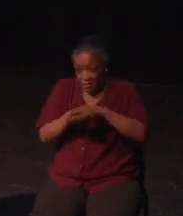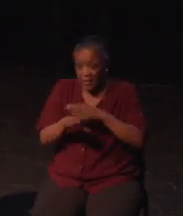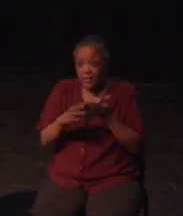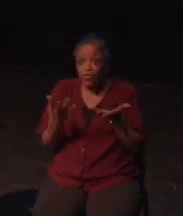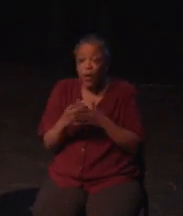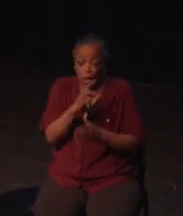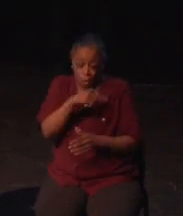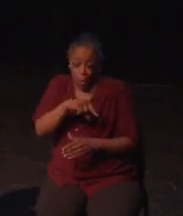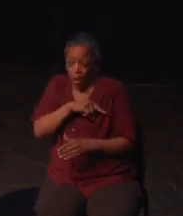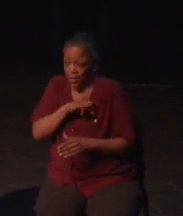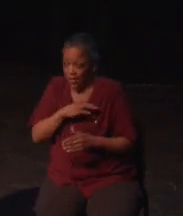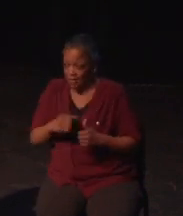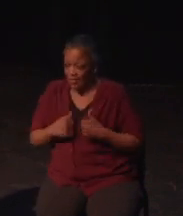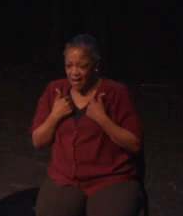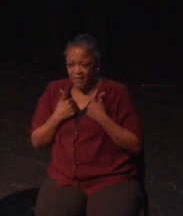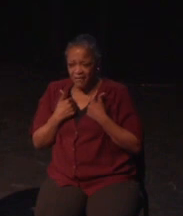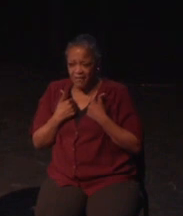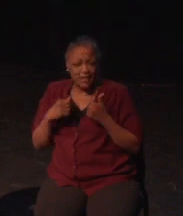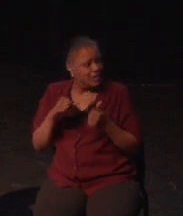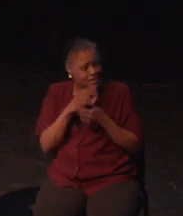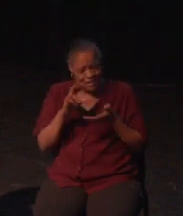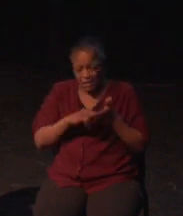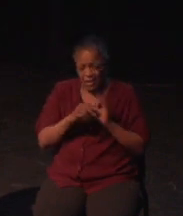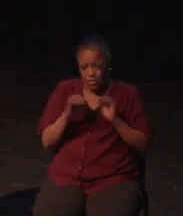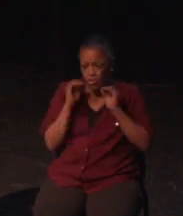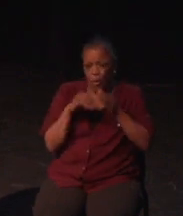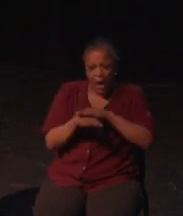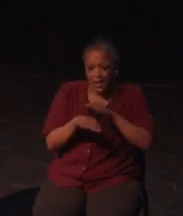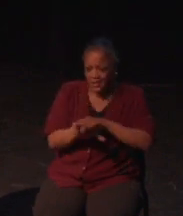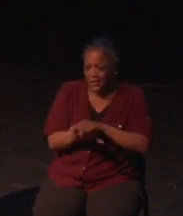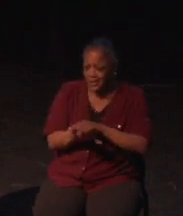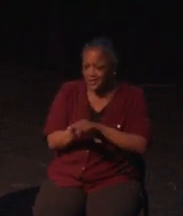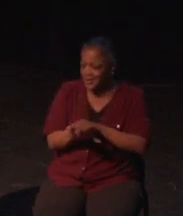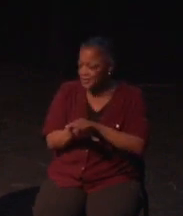a game, which I love about games. But what if it causes your audience physical pain?